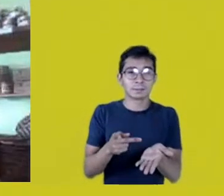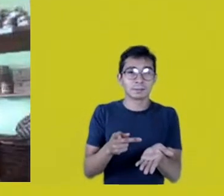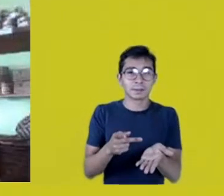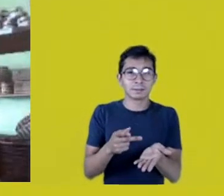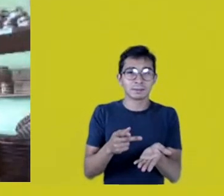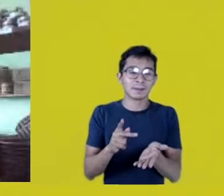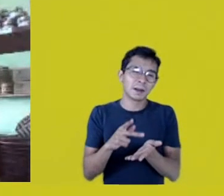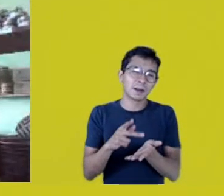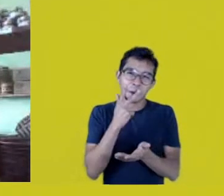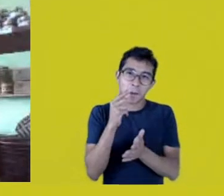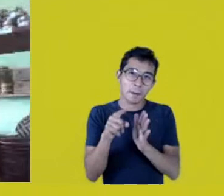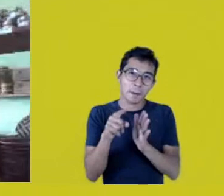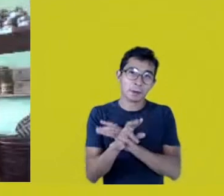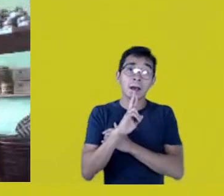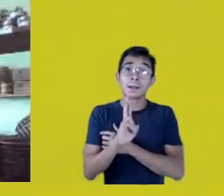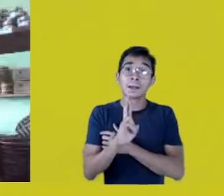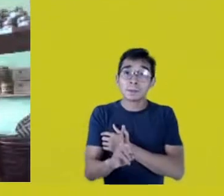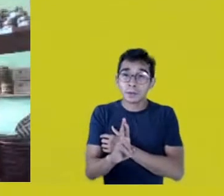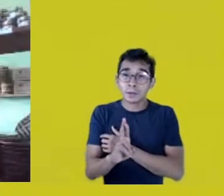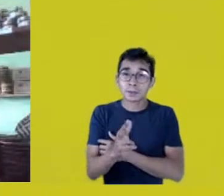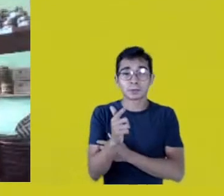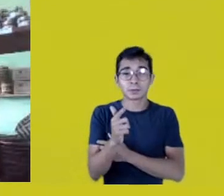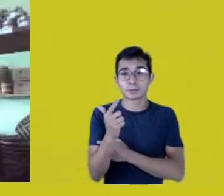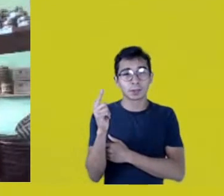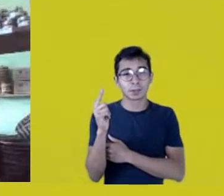that’s why I talk about new ethics.